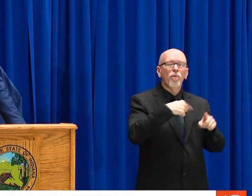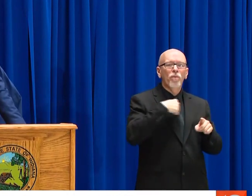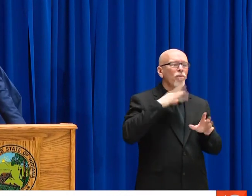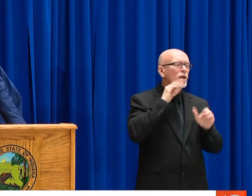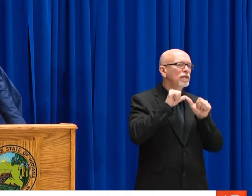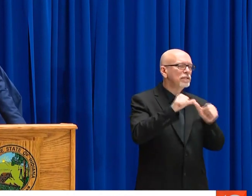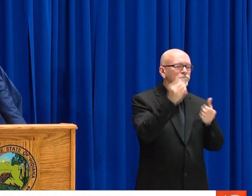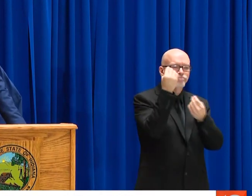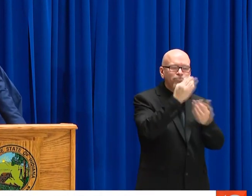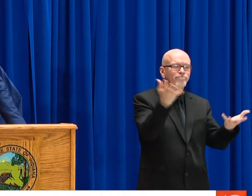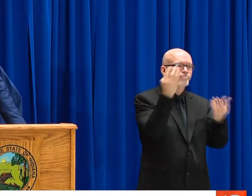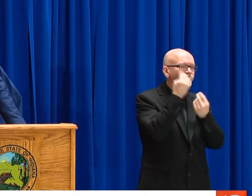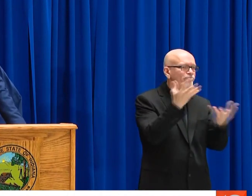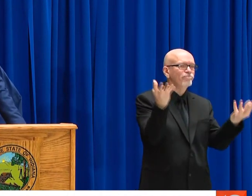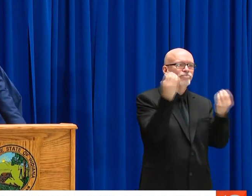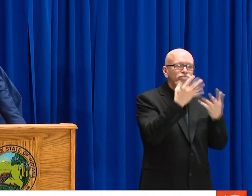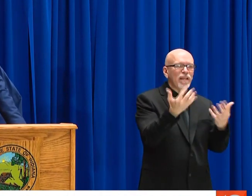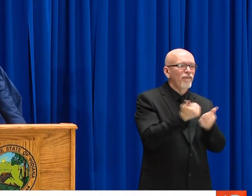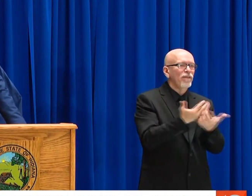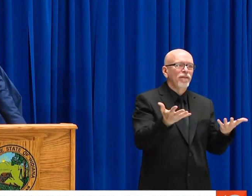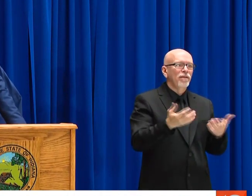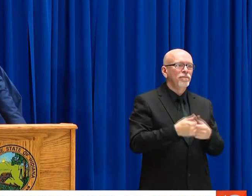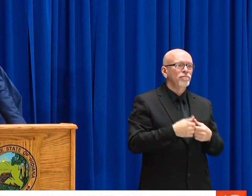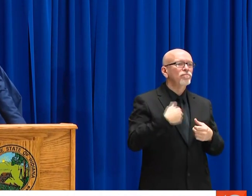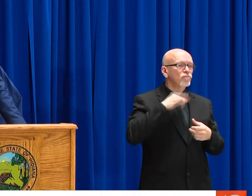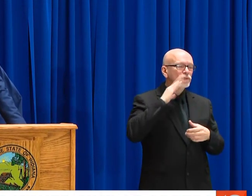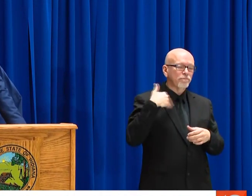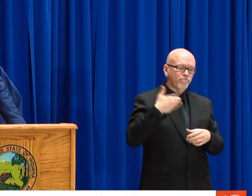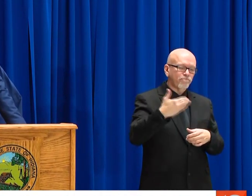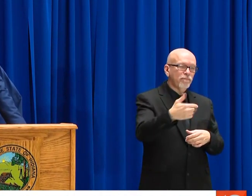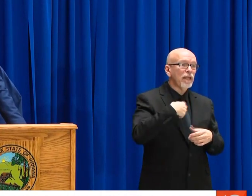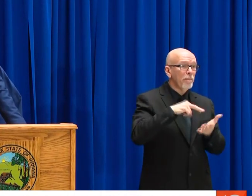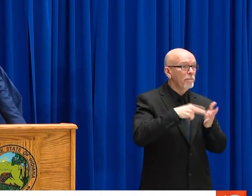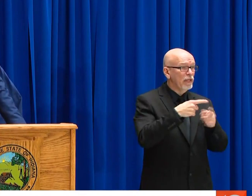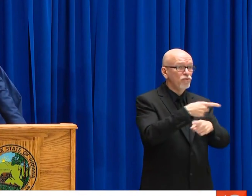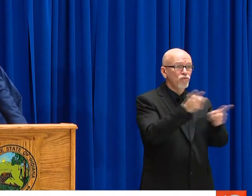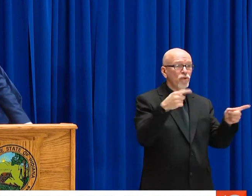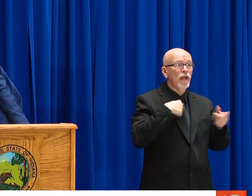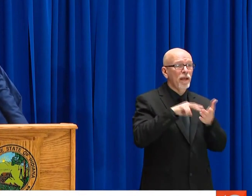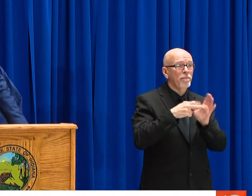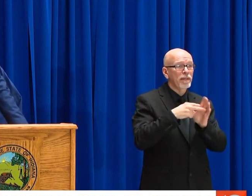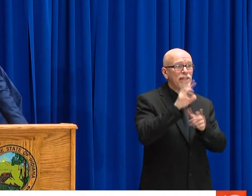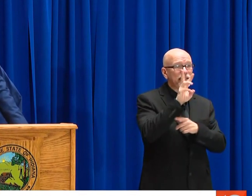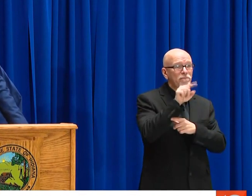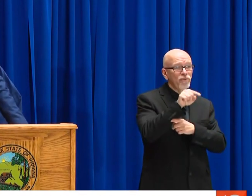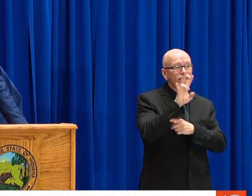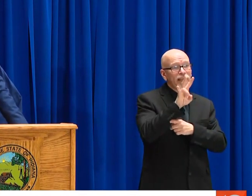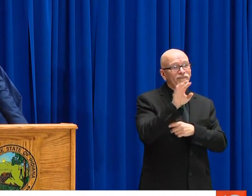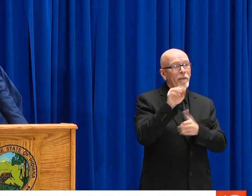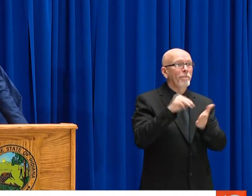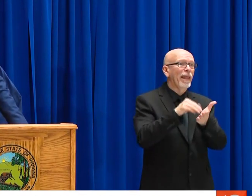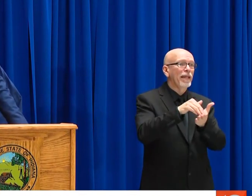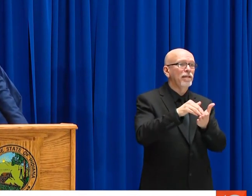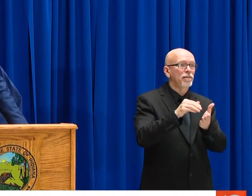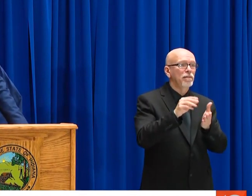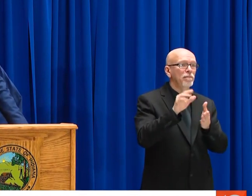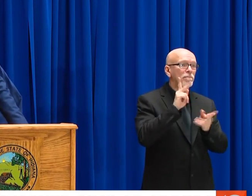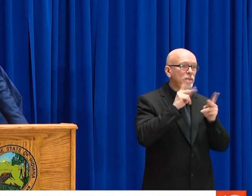THERE'S GOING TO BE A CALL CENTER THAT GETS OVERLOADED. BUT WE'RE GOING TO CONTINUE TO BE VERY TRANSPARENT WITH YOU.